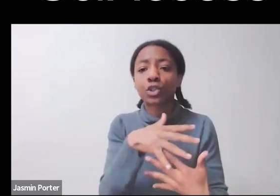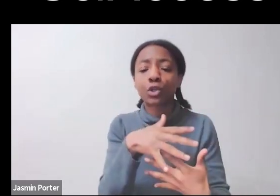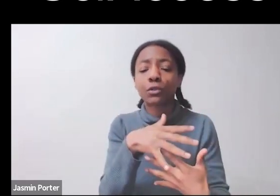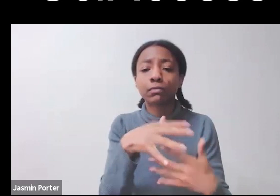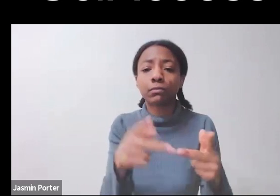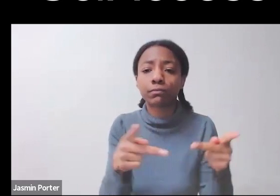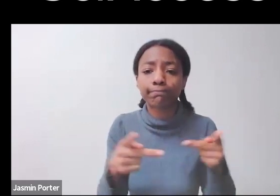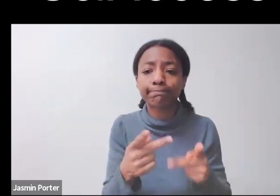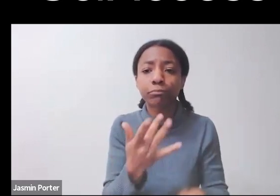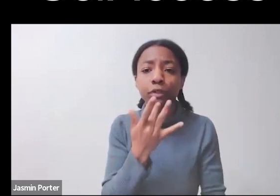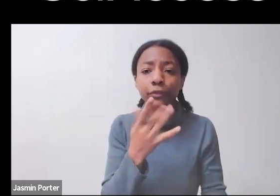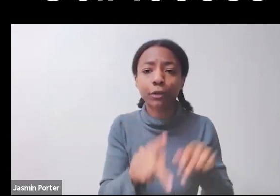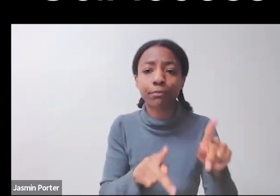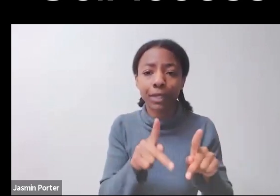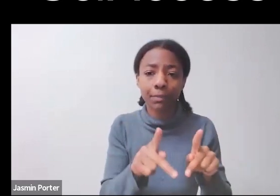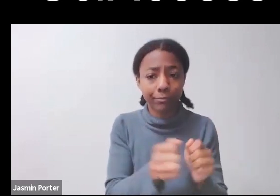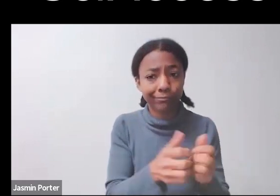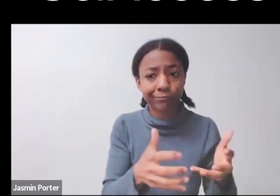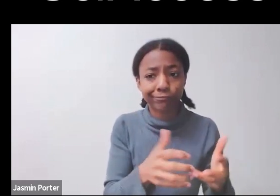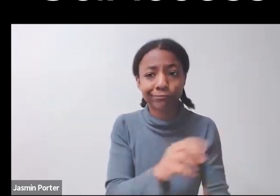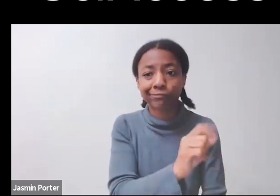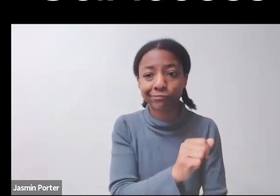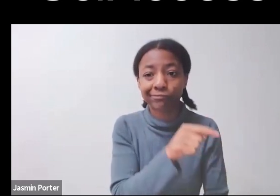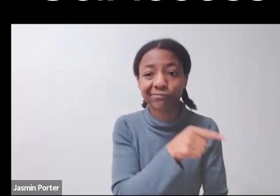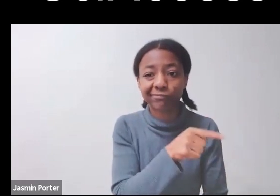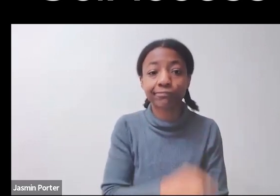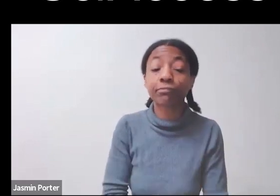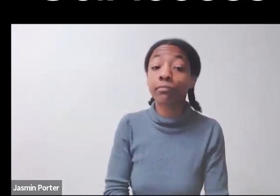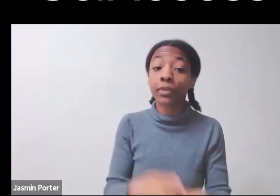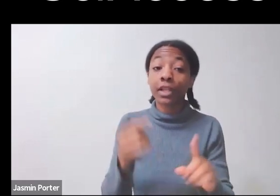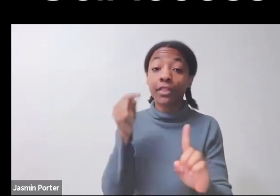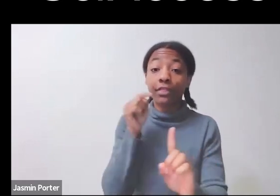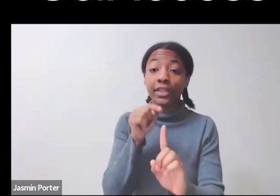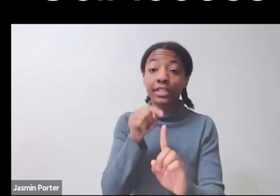A lot of folks come from the social model of disability,